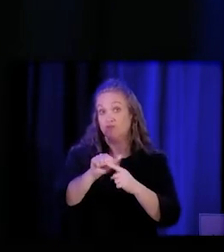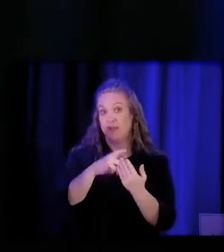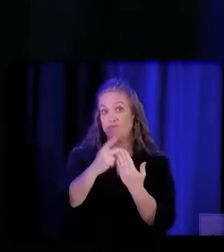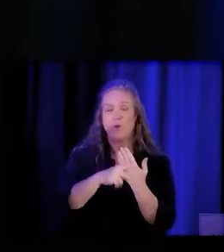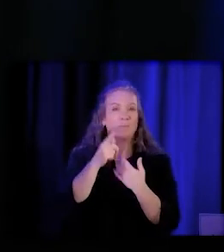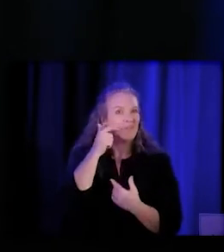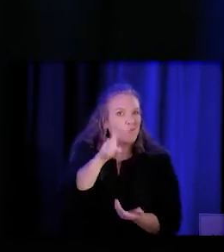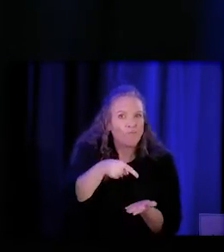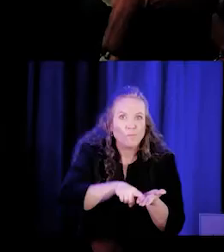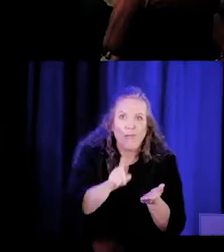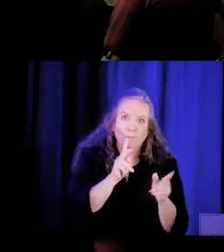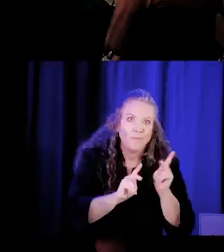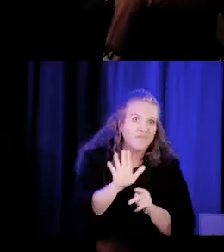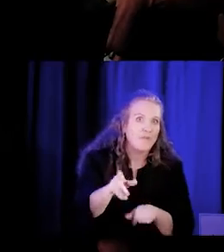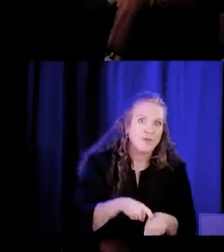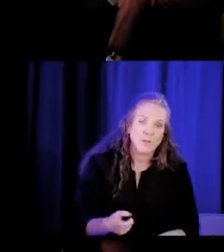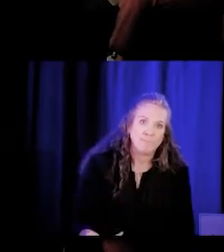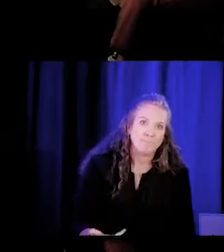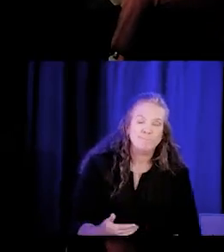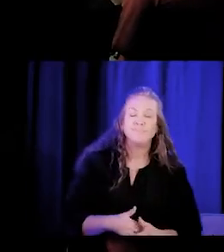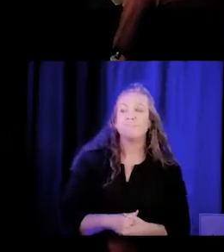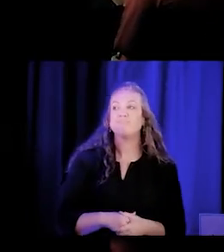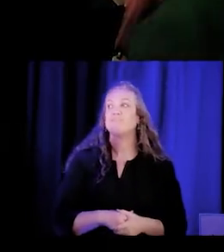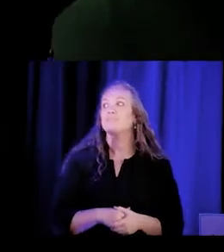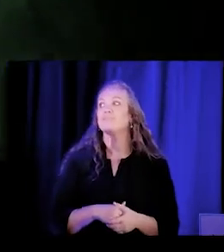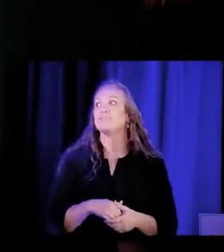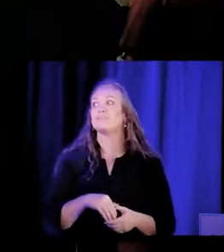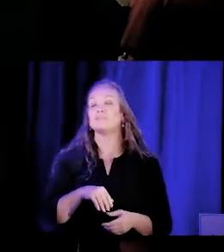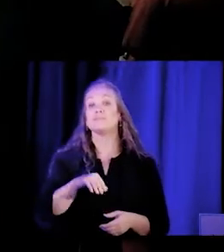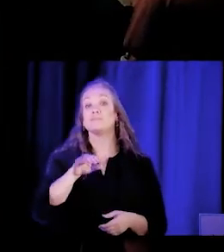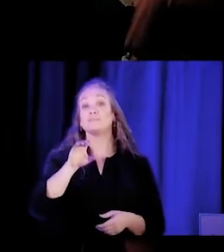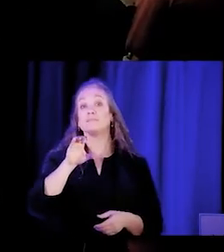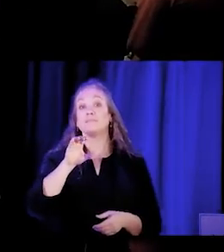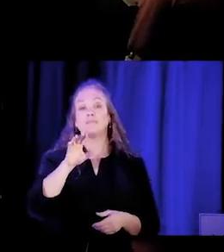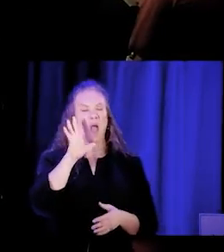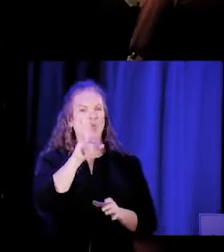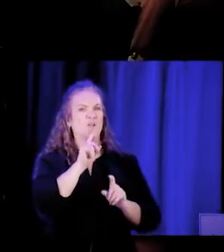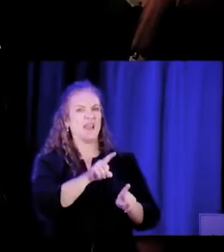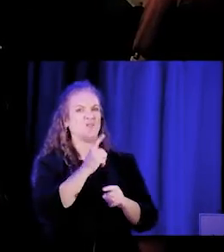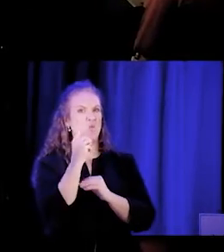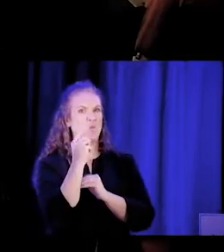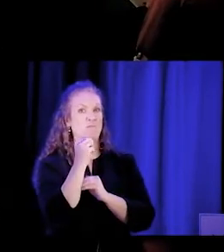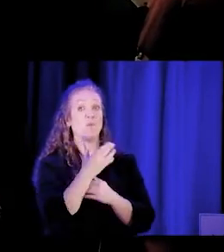Yeah, and I'll add just one thing to answer this question. I think one of the things we've heard anecdotally